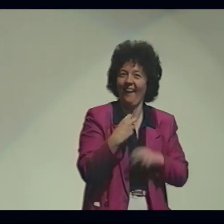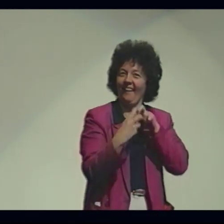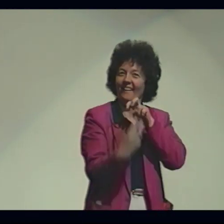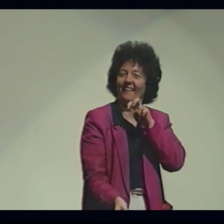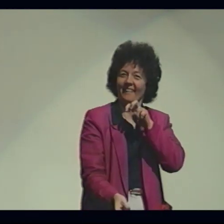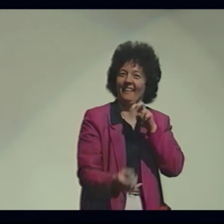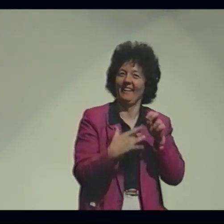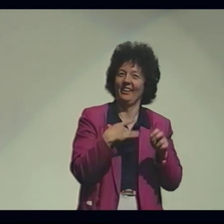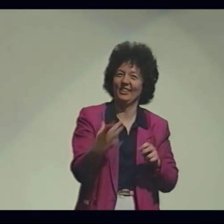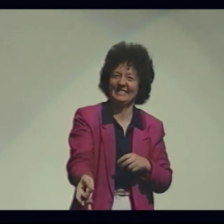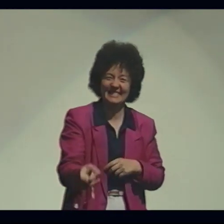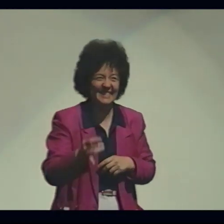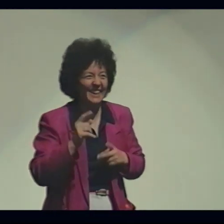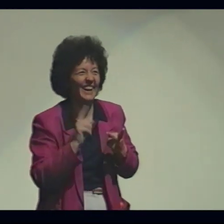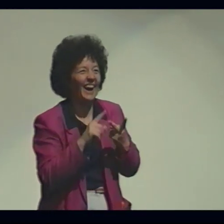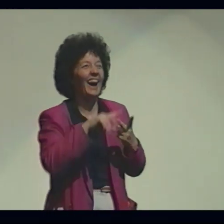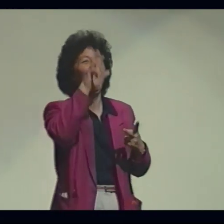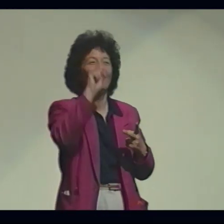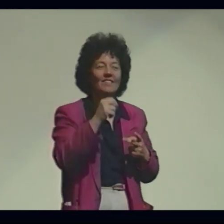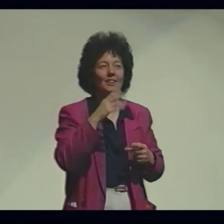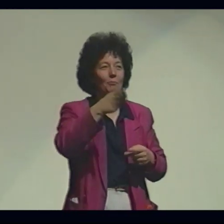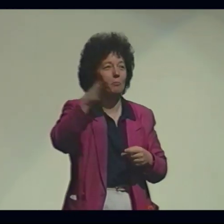I was fascinated by her tireless efforts.